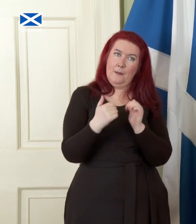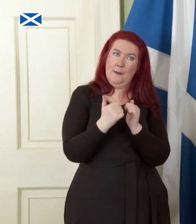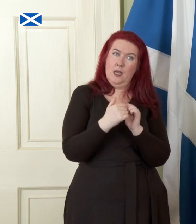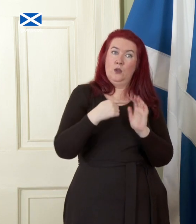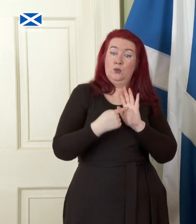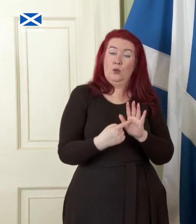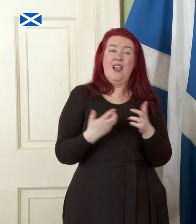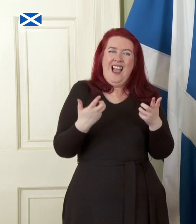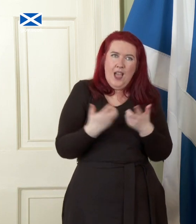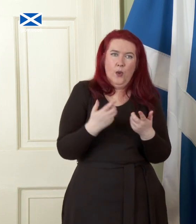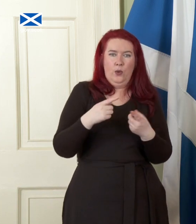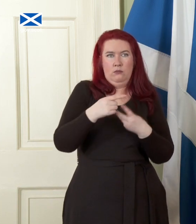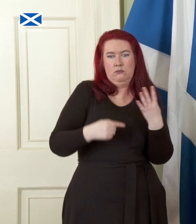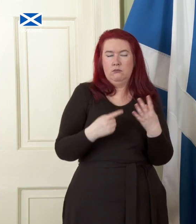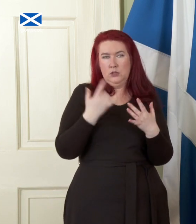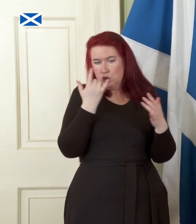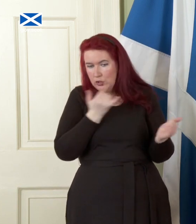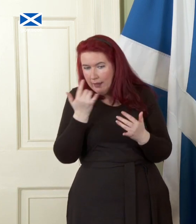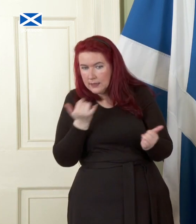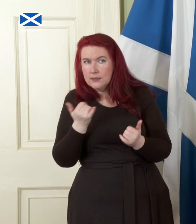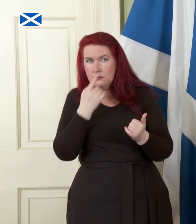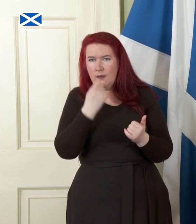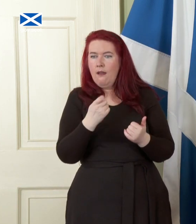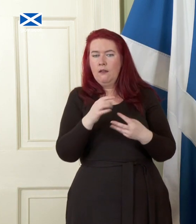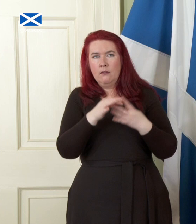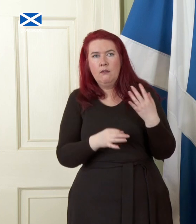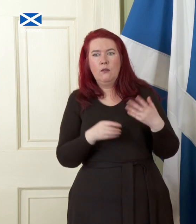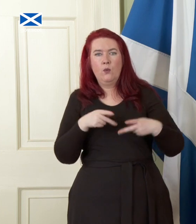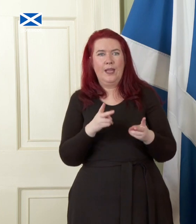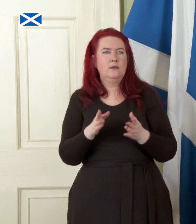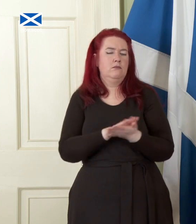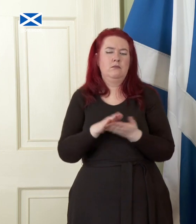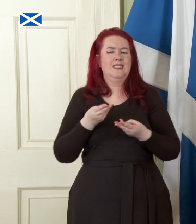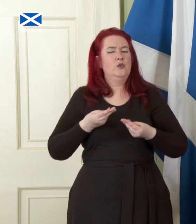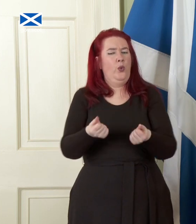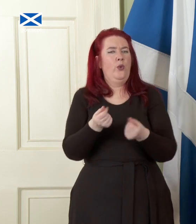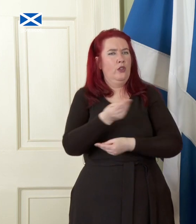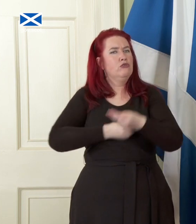by which necessary checks can be carried out in a way that allows smooth trade to continue and makes